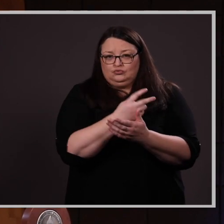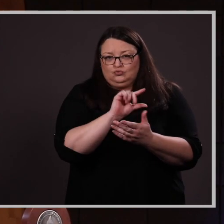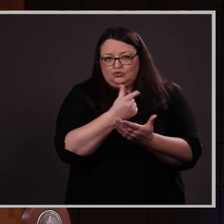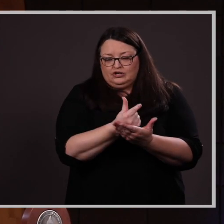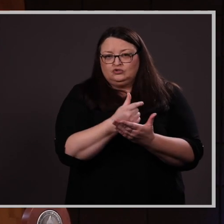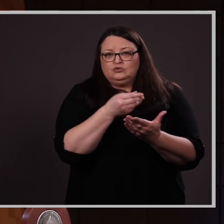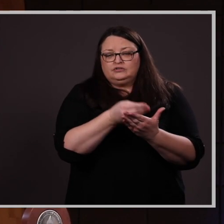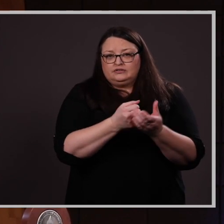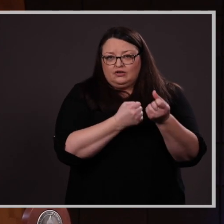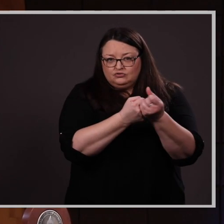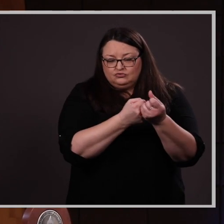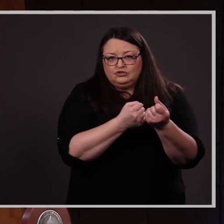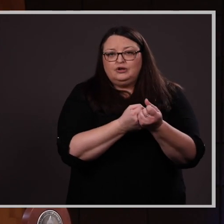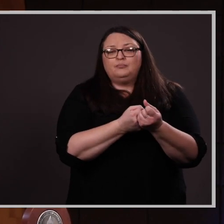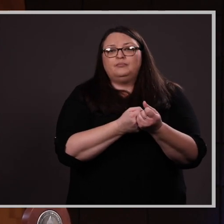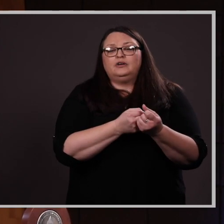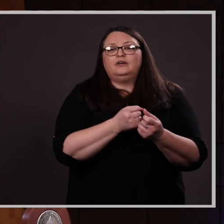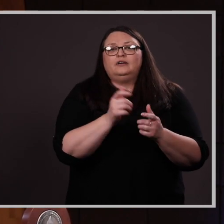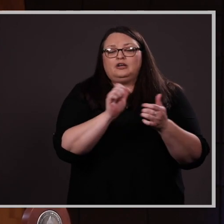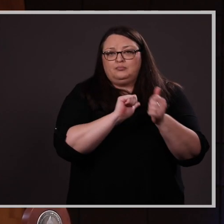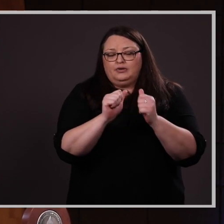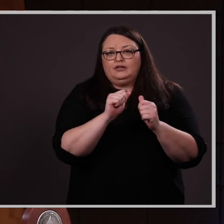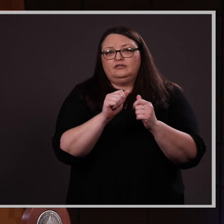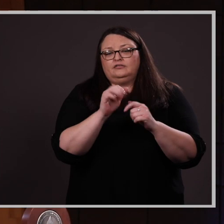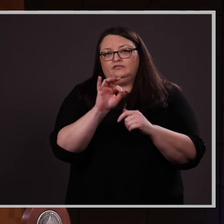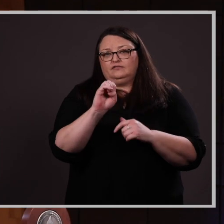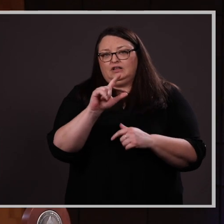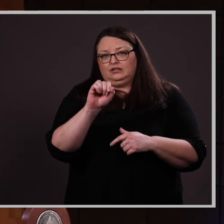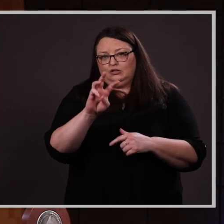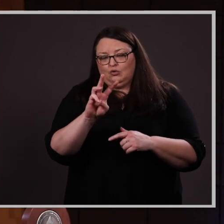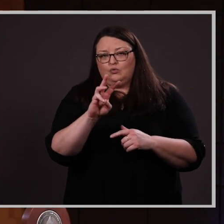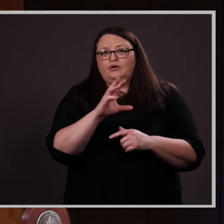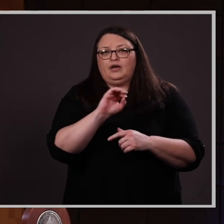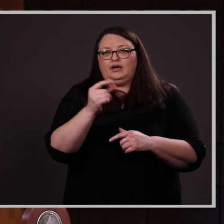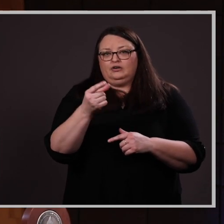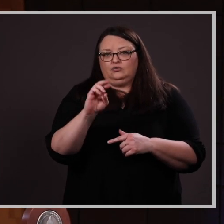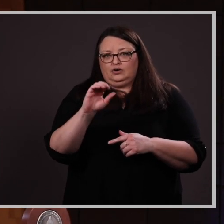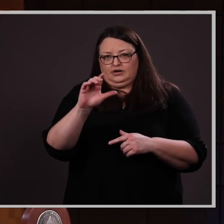Competitive Graduate Fellowship, as well GRACA, she has also received travel awards from the